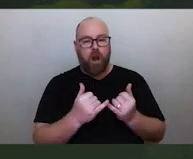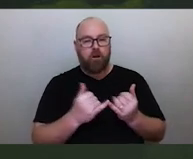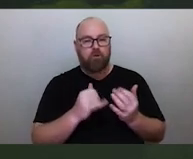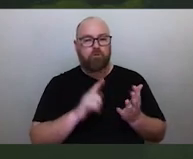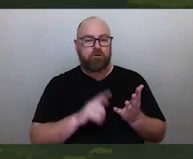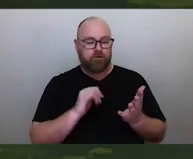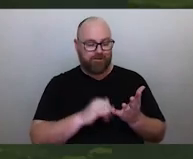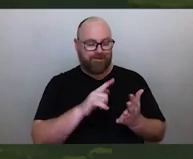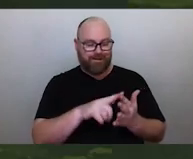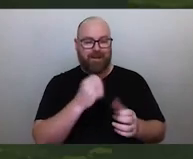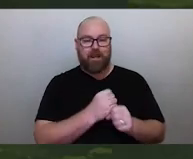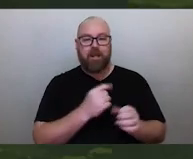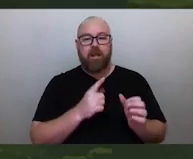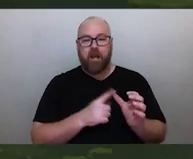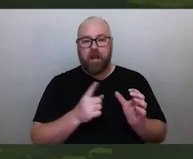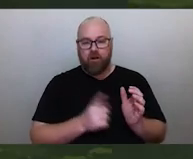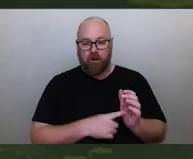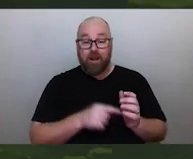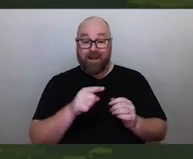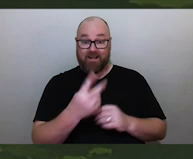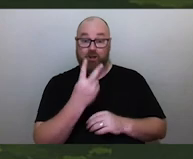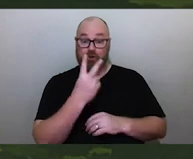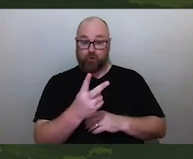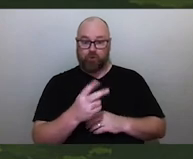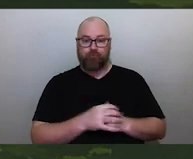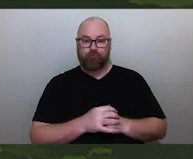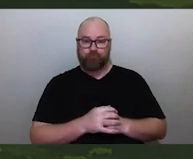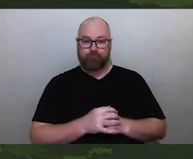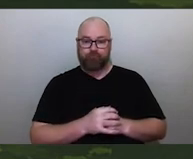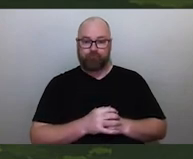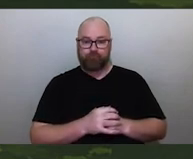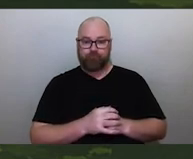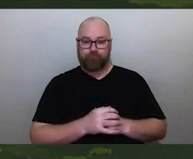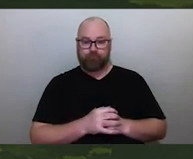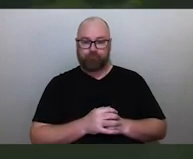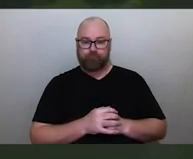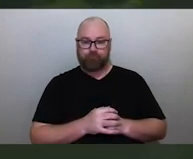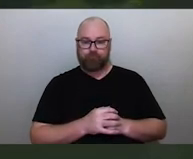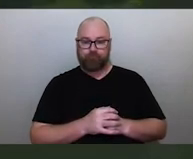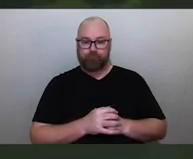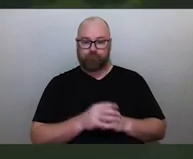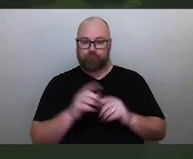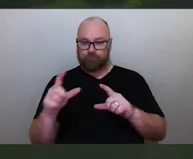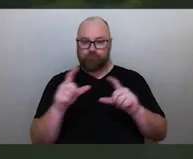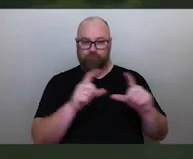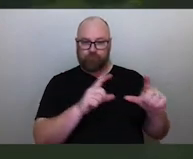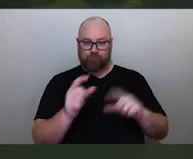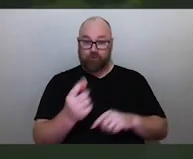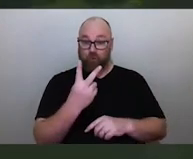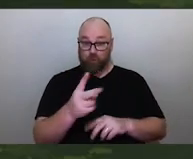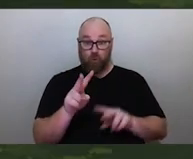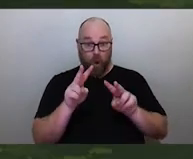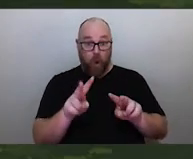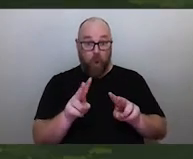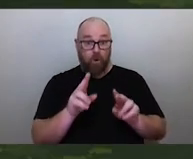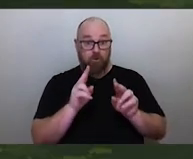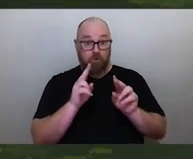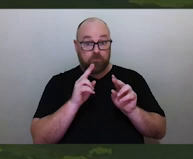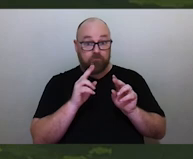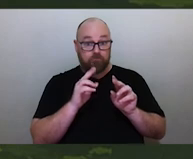I'm going to show you both of them, back and forth. And I want you to look closely at these two images. And I want you to notice what similar